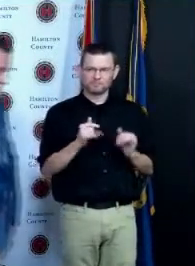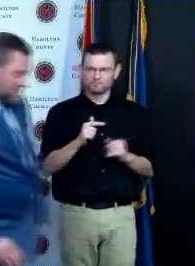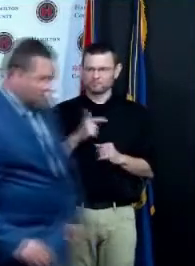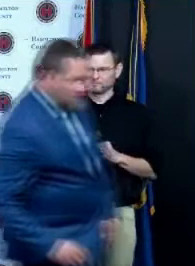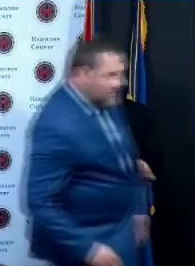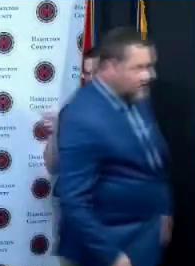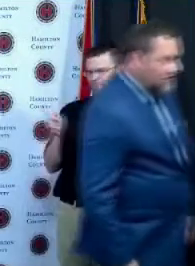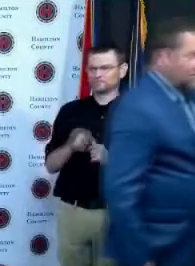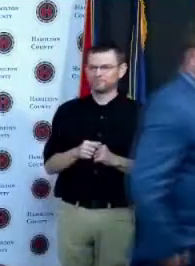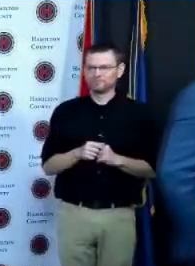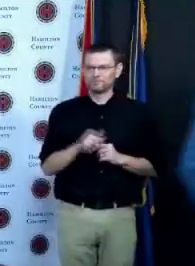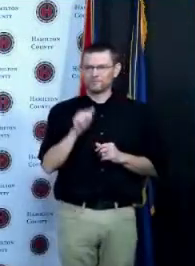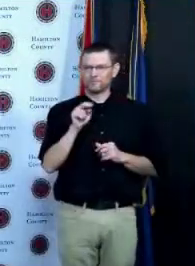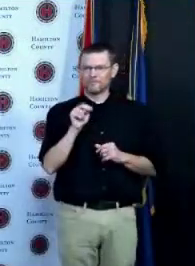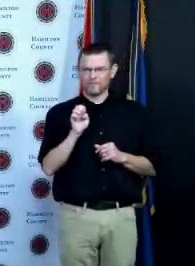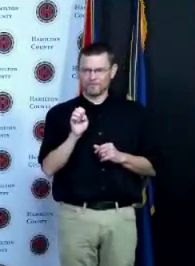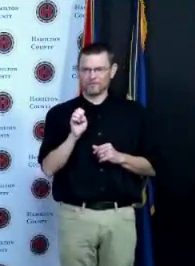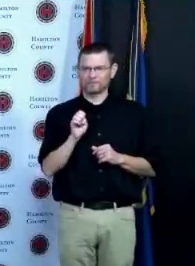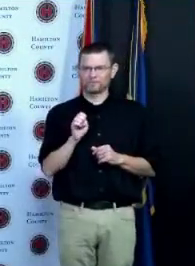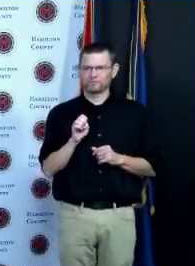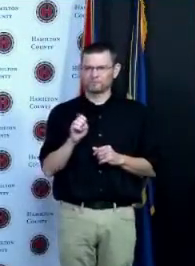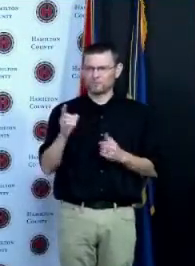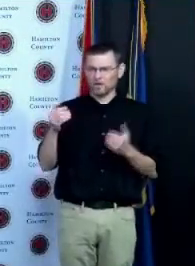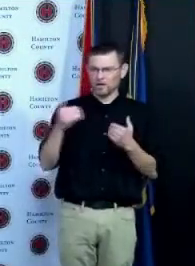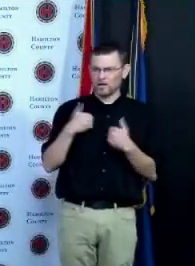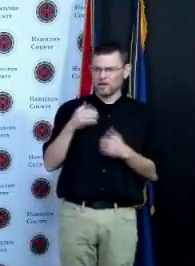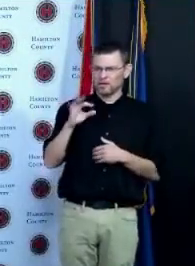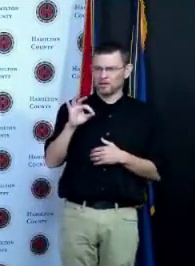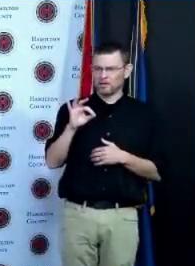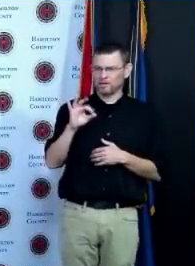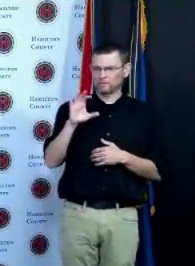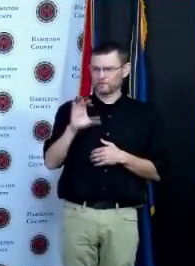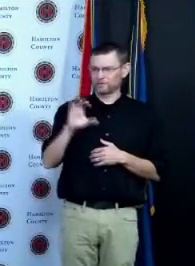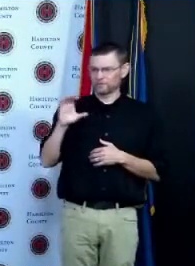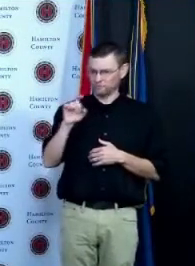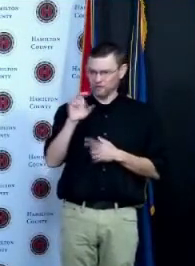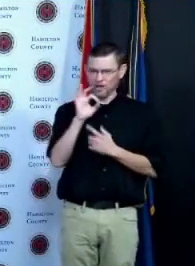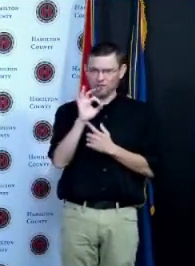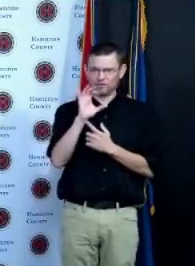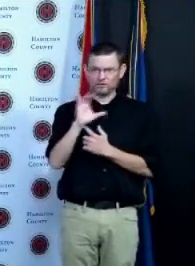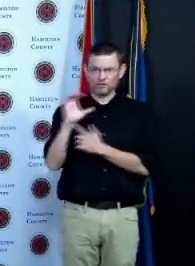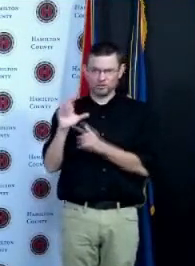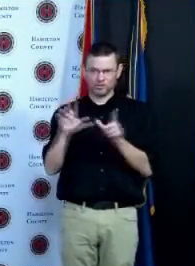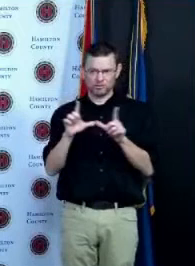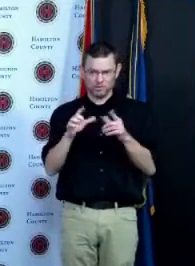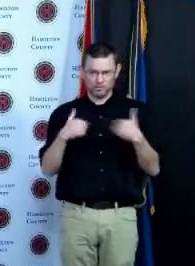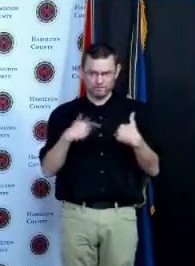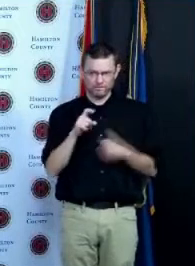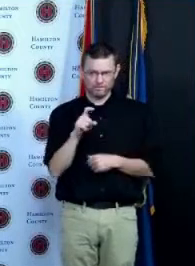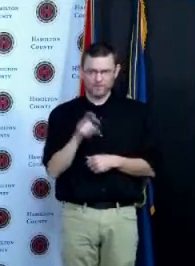an FCC license unlike the Enquirer or other news organization so I just wonder if that